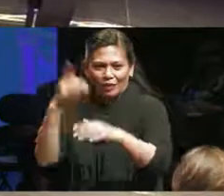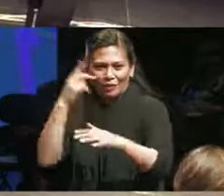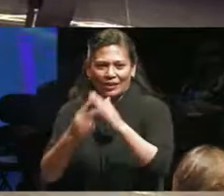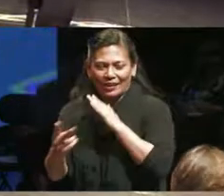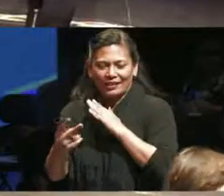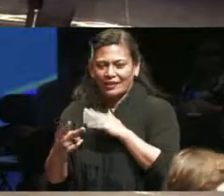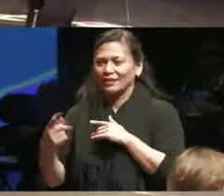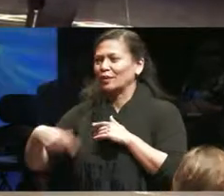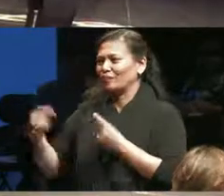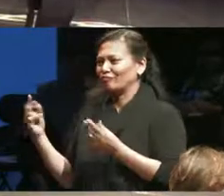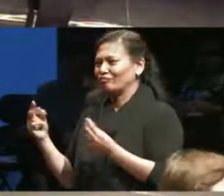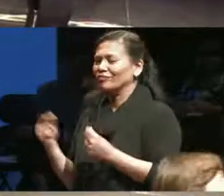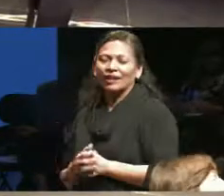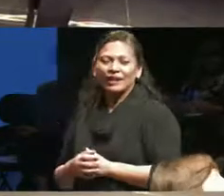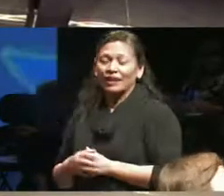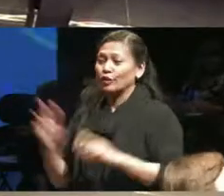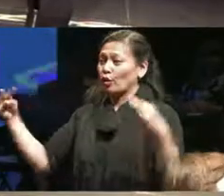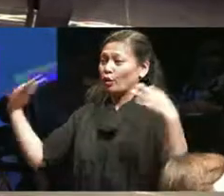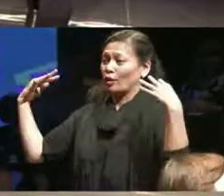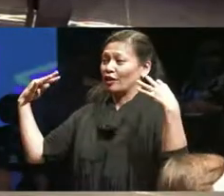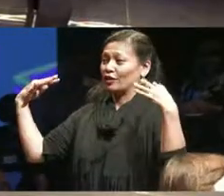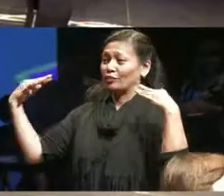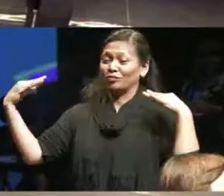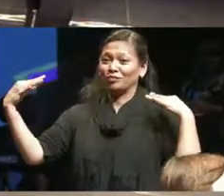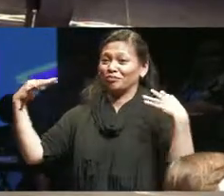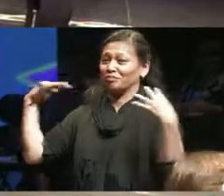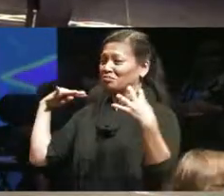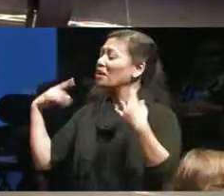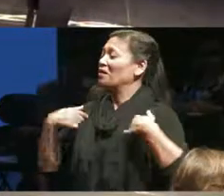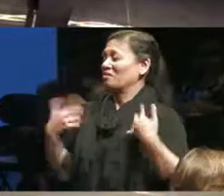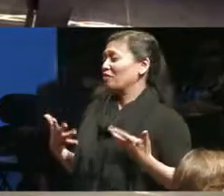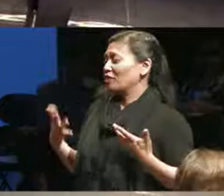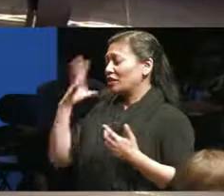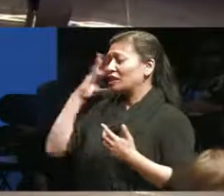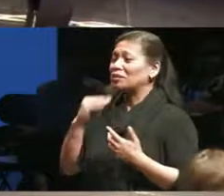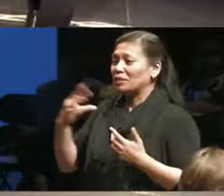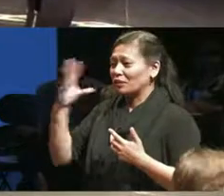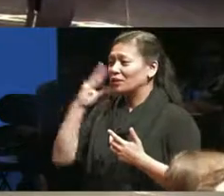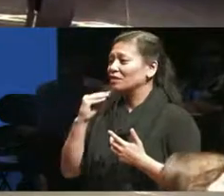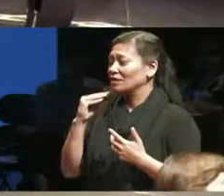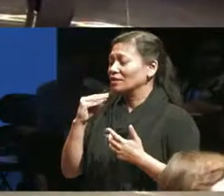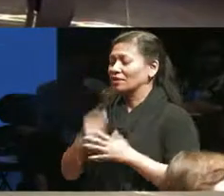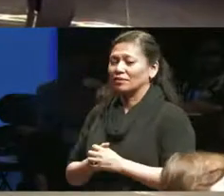display being watched is something that I've experienced my whole life I know